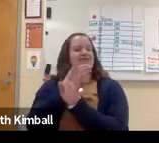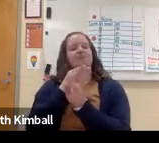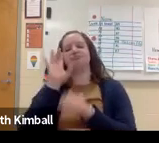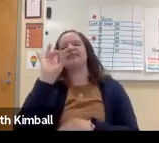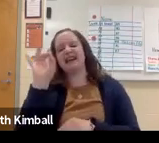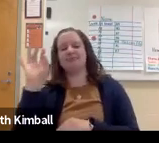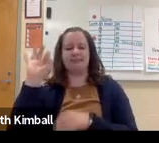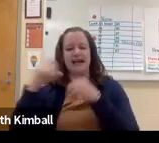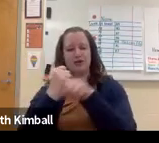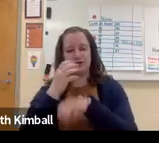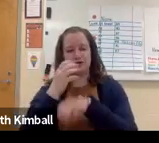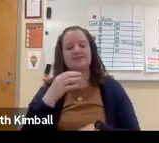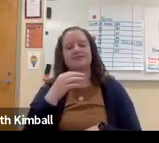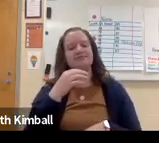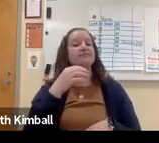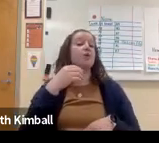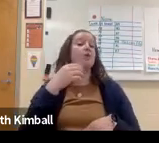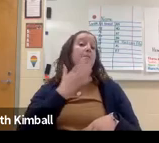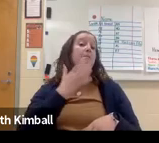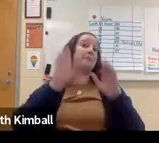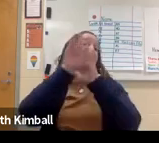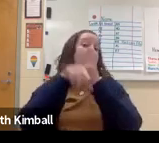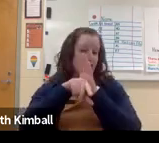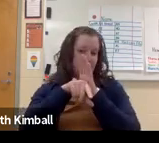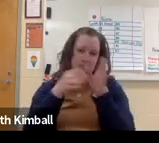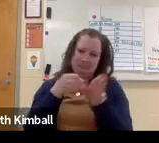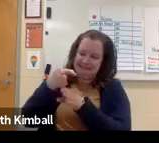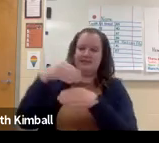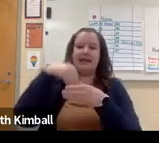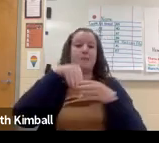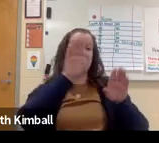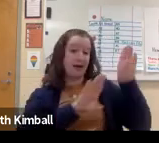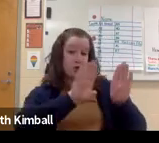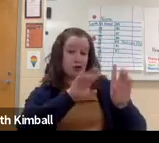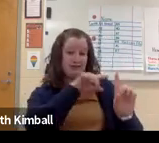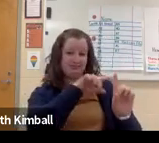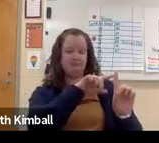It said six, but prior to that, I had other experiences. So really, close to nine years.